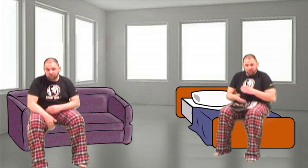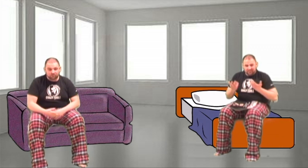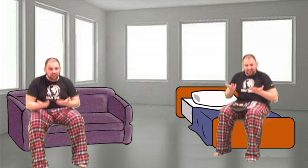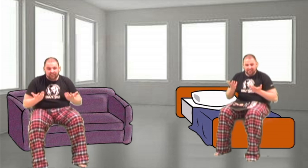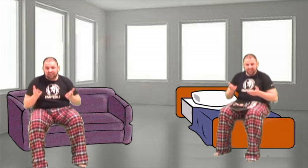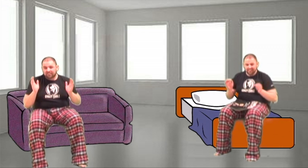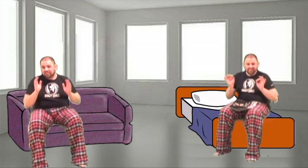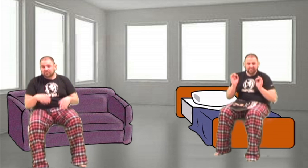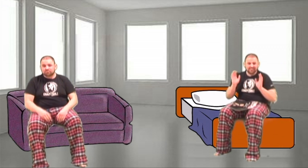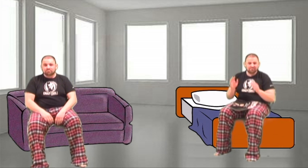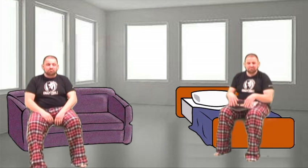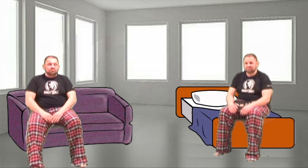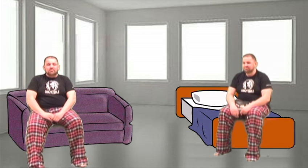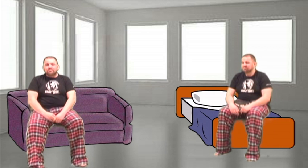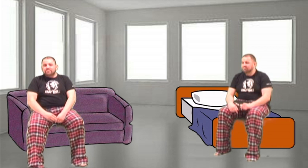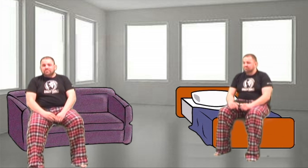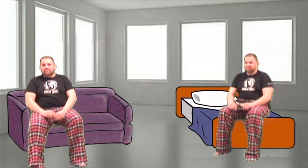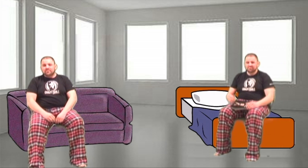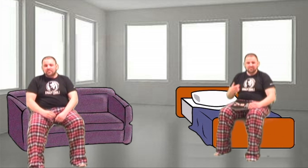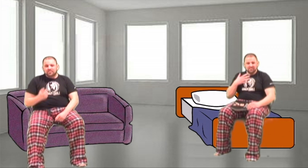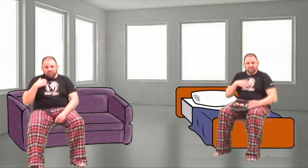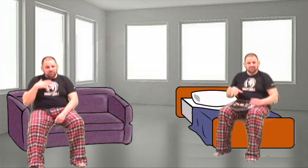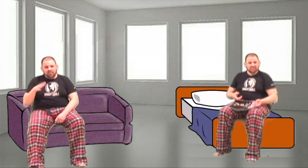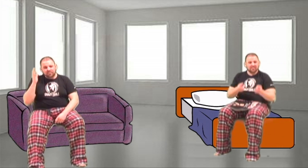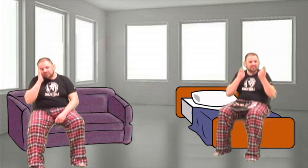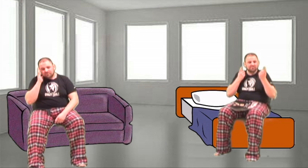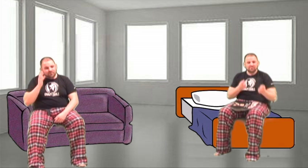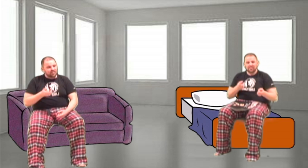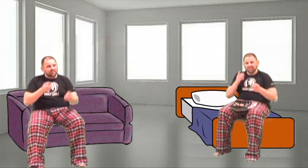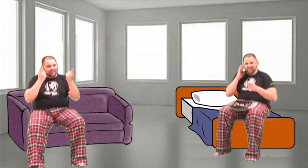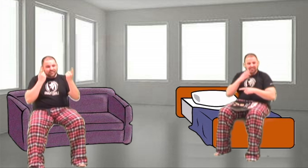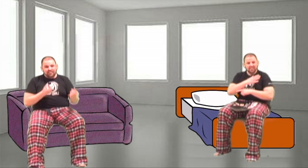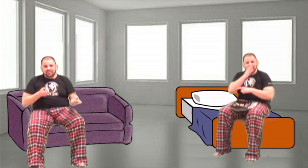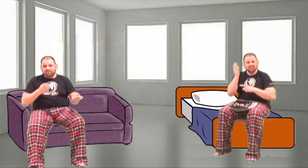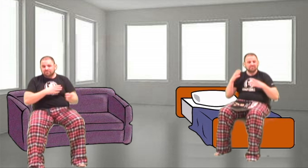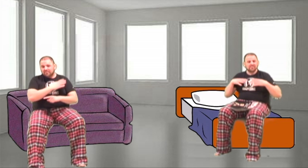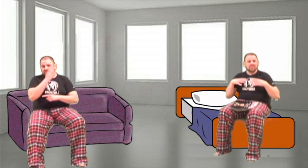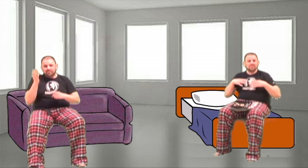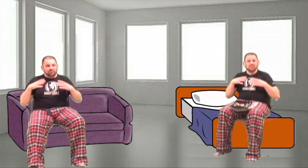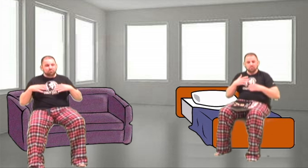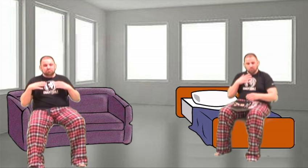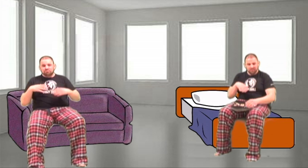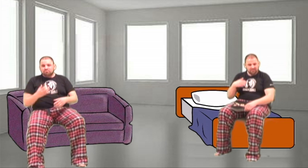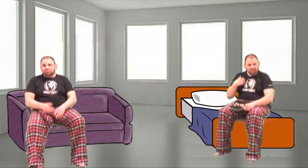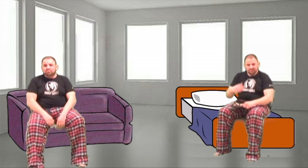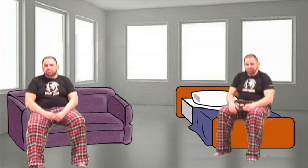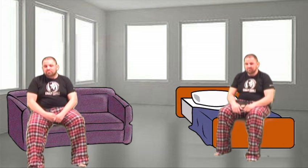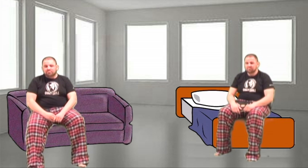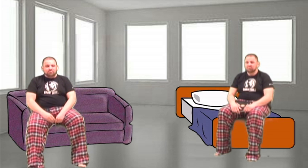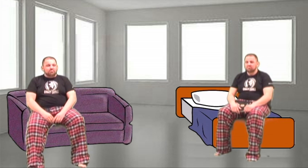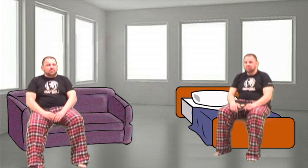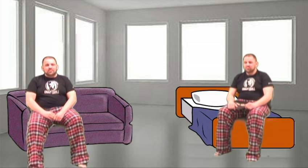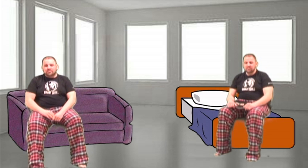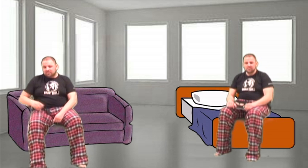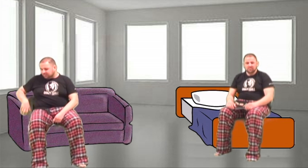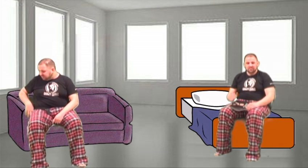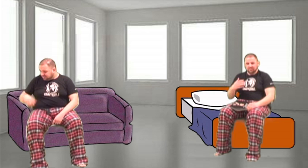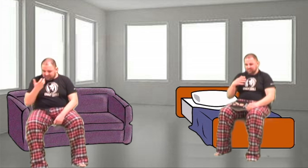like doing anything I just wanna lay in my bed